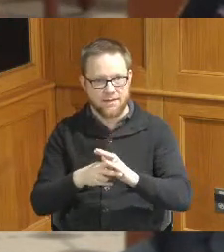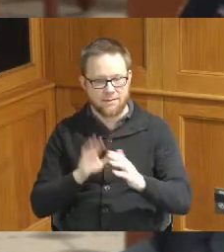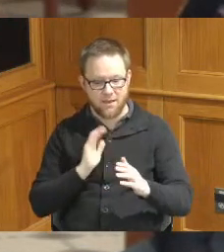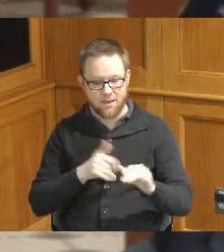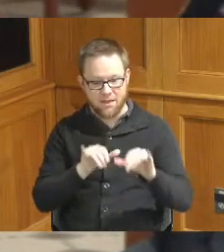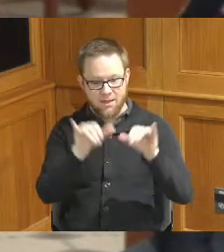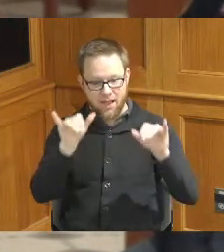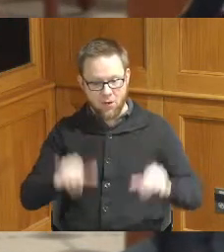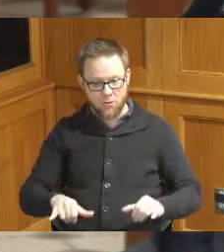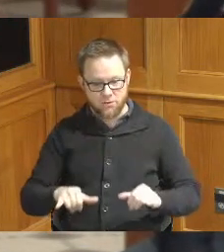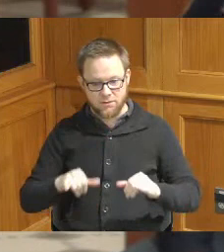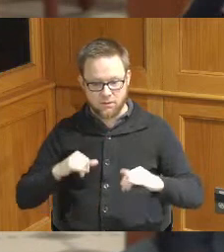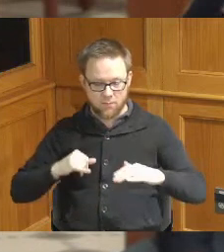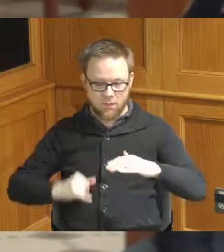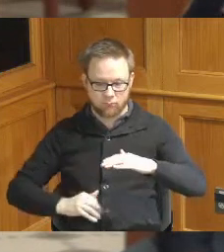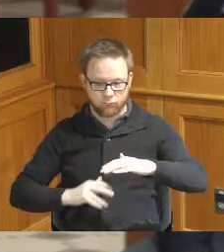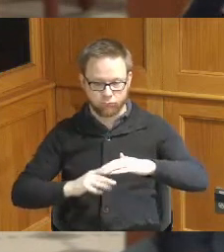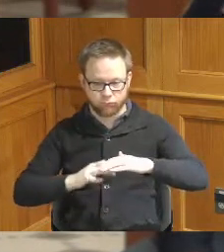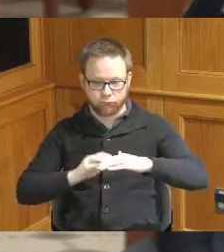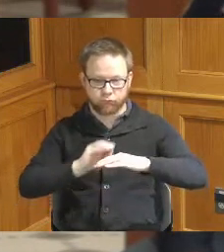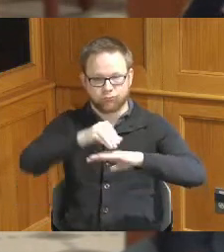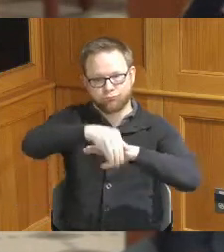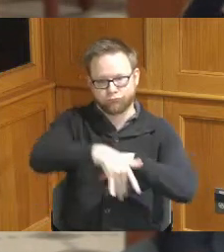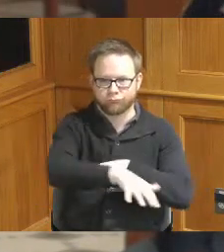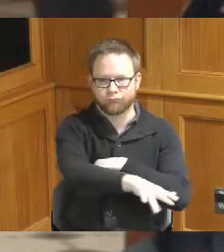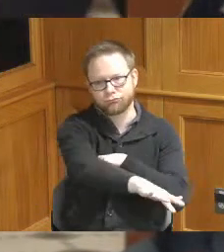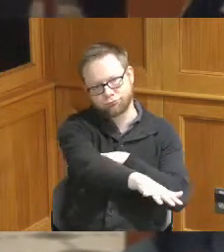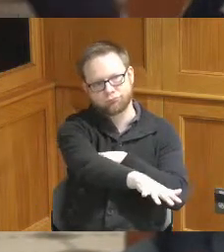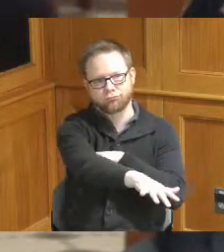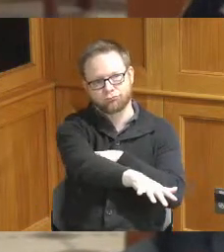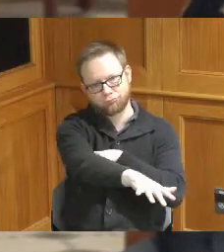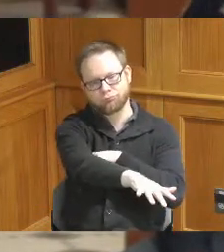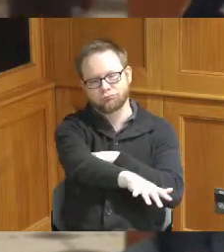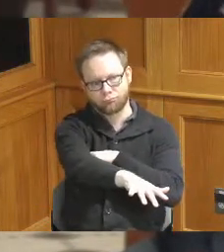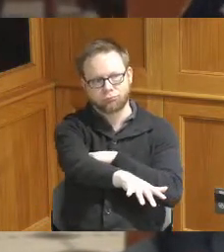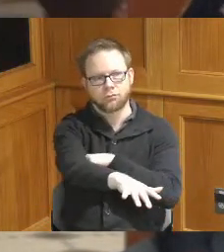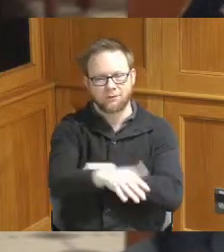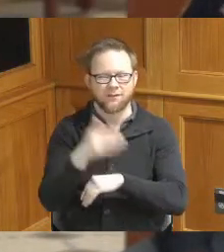flow can exit the system and and where we also have overflows as you know during wet weather